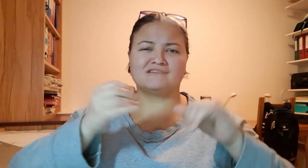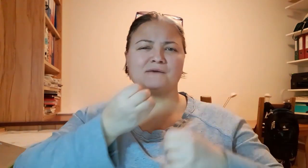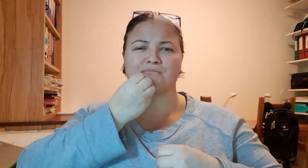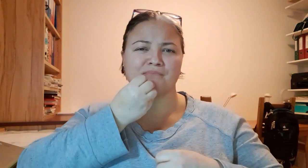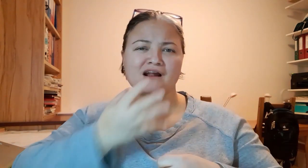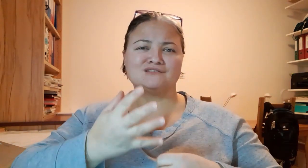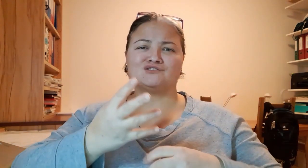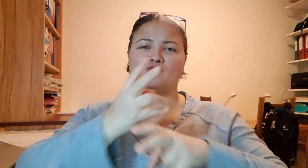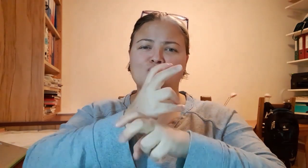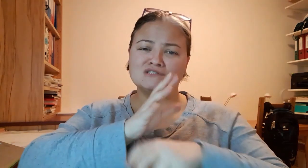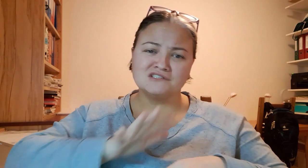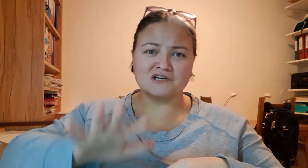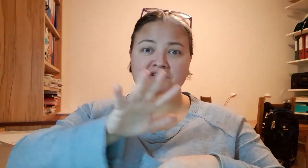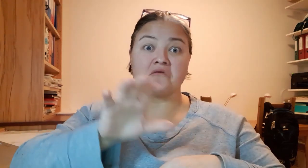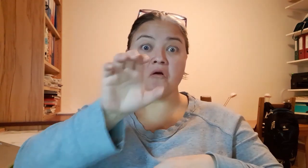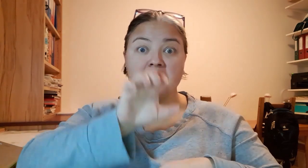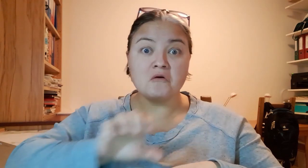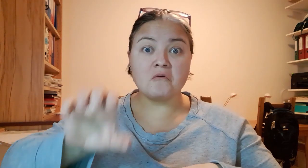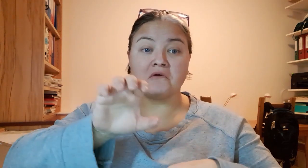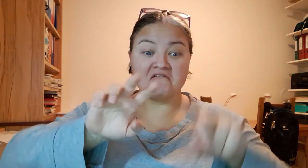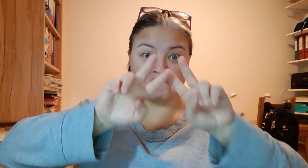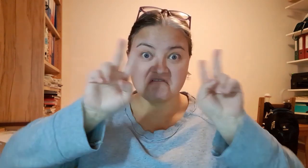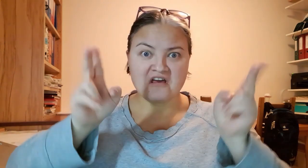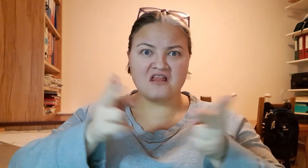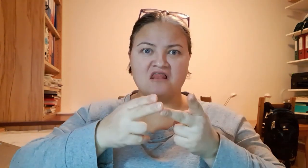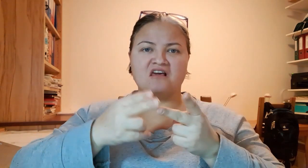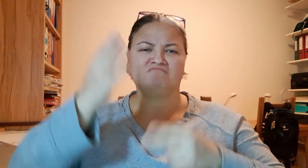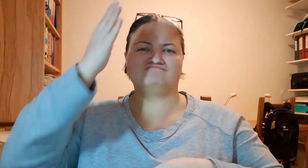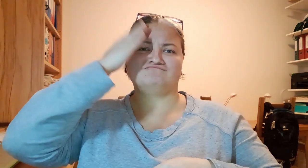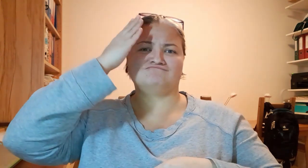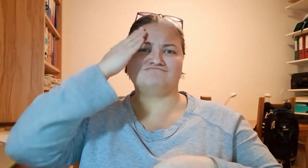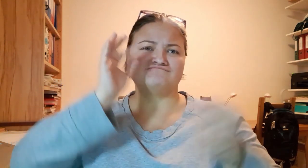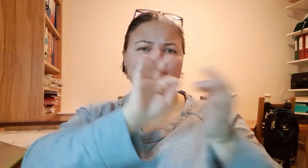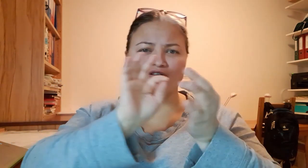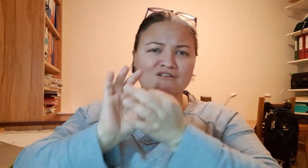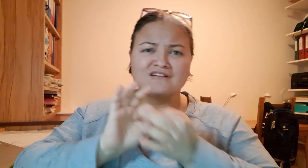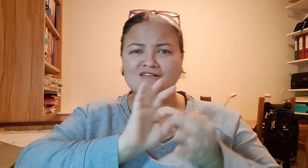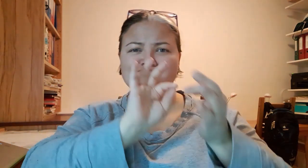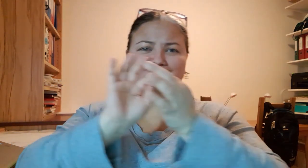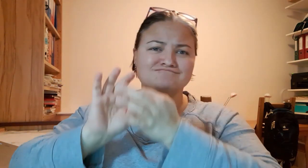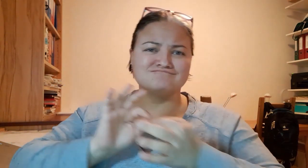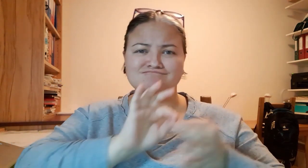It´s awesome that our community extends over the border of Austria to Europe and all over the world . We have so many connections to other deaf people.